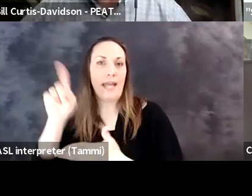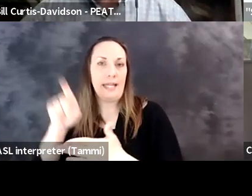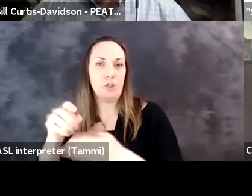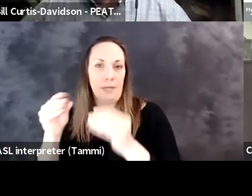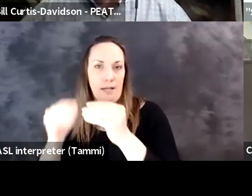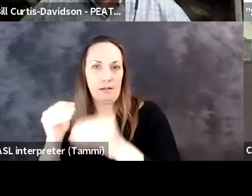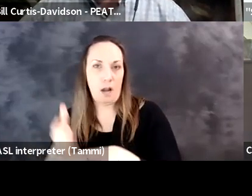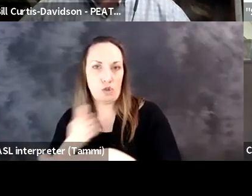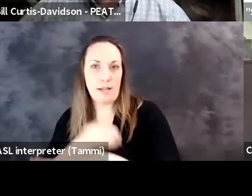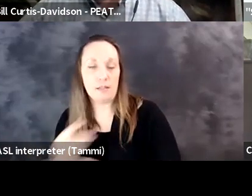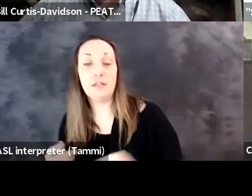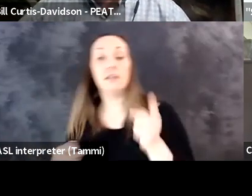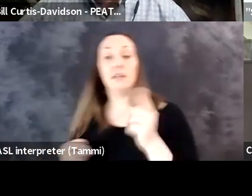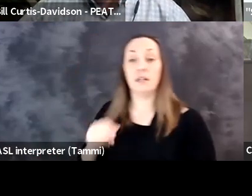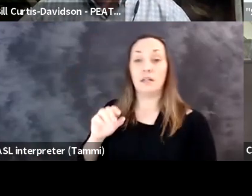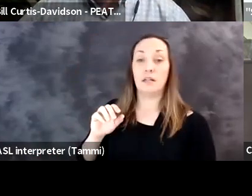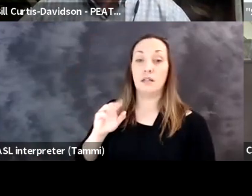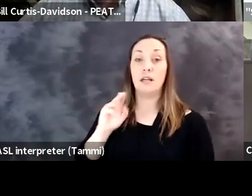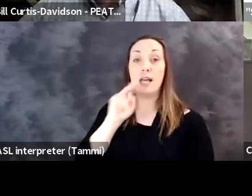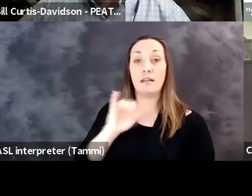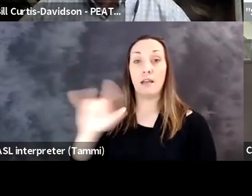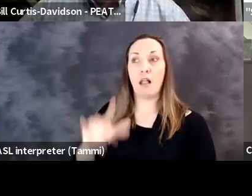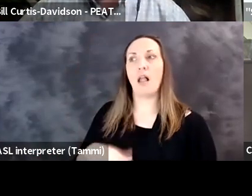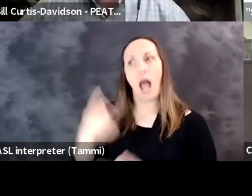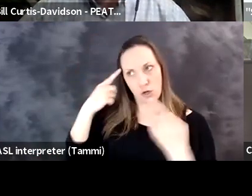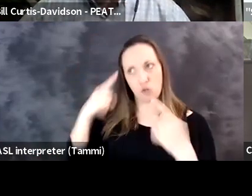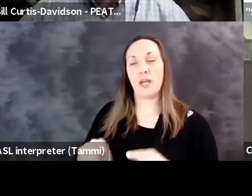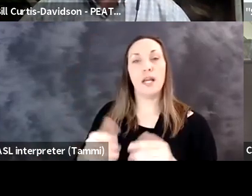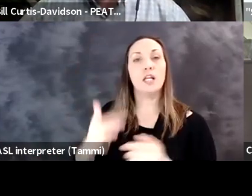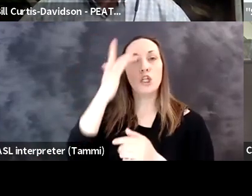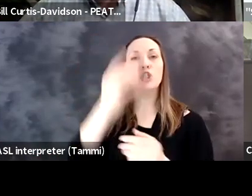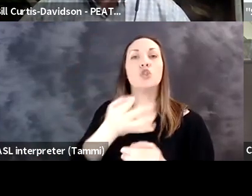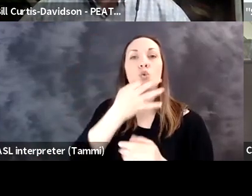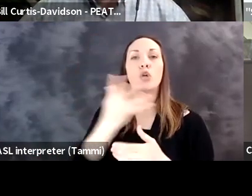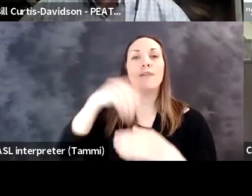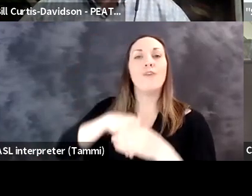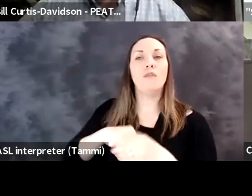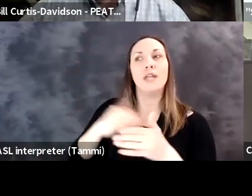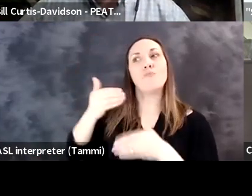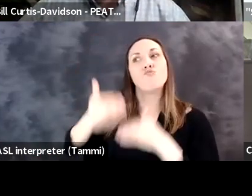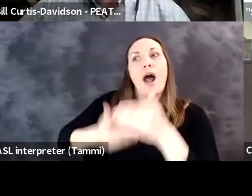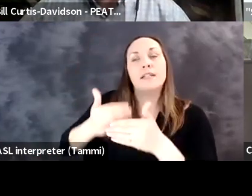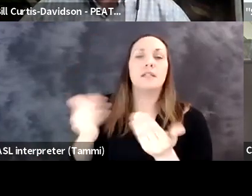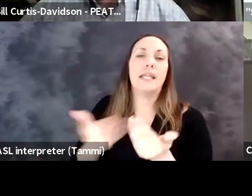Susan: And Neil? Neil: Yeah, I'd echo what Bill says. Just the earlier you get engagement with